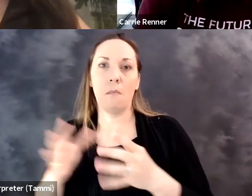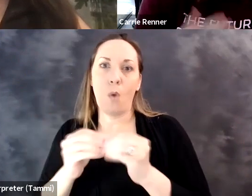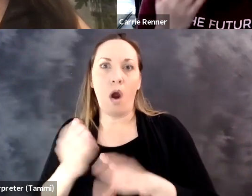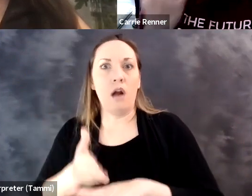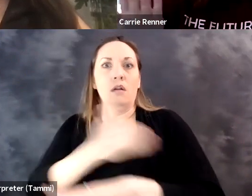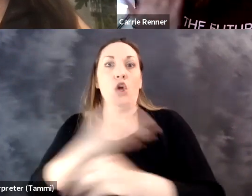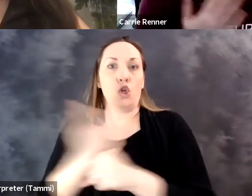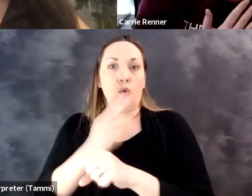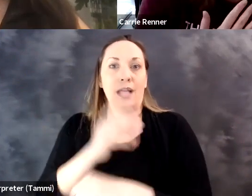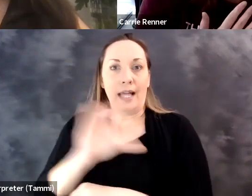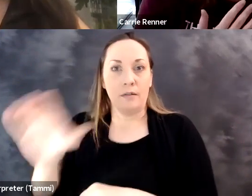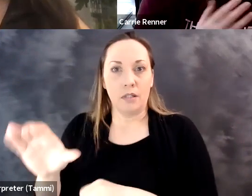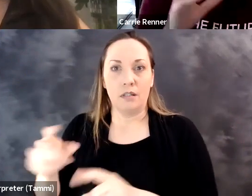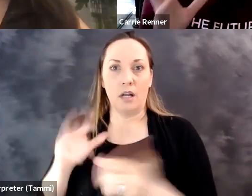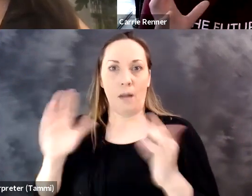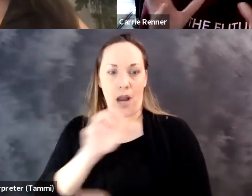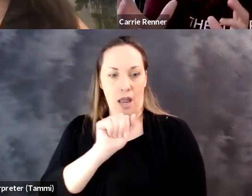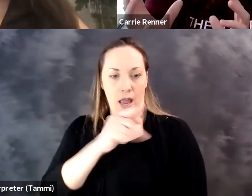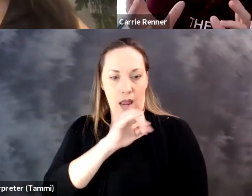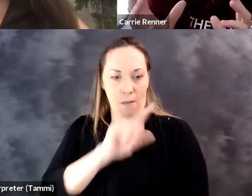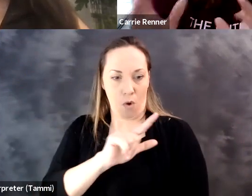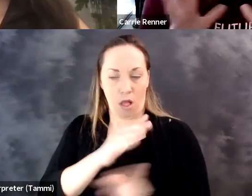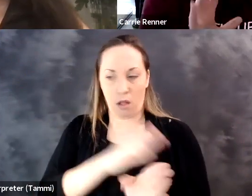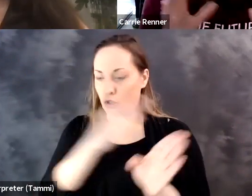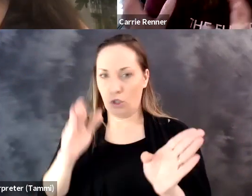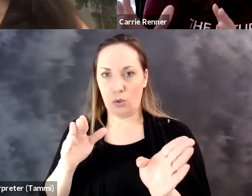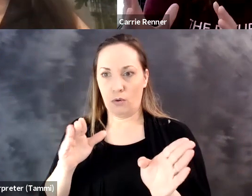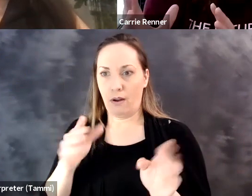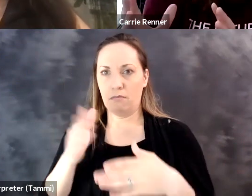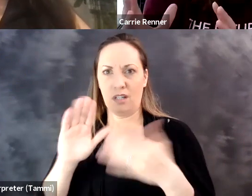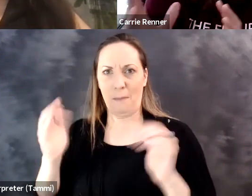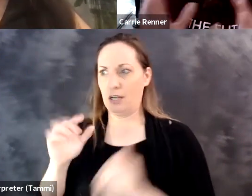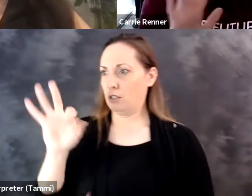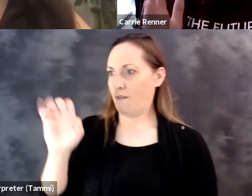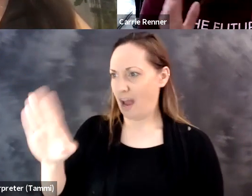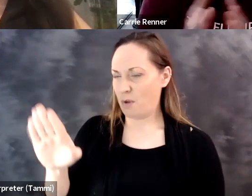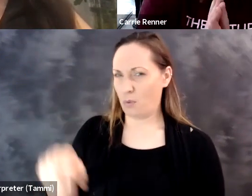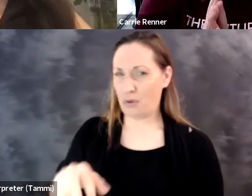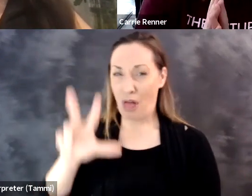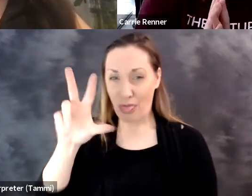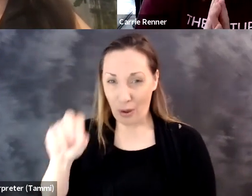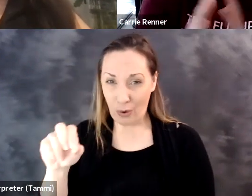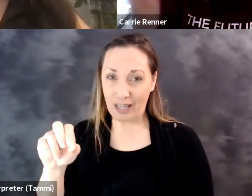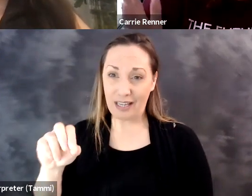in that captioning. In fact, the volume in captioning from